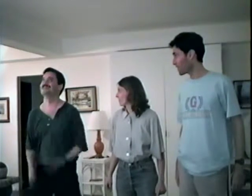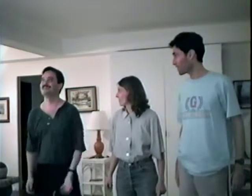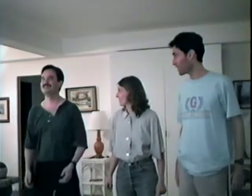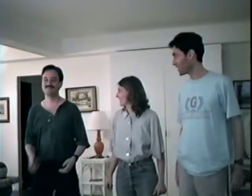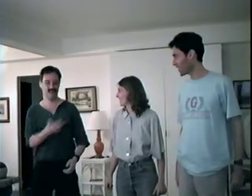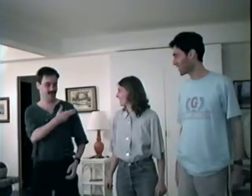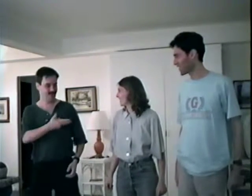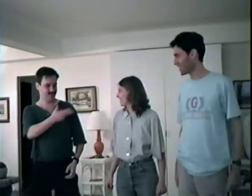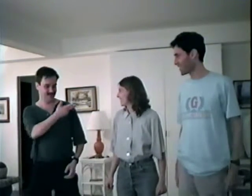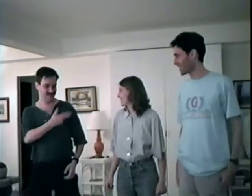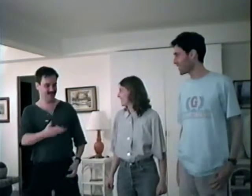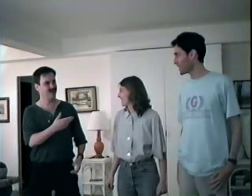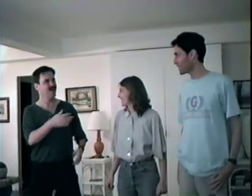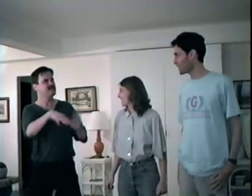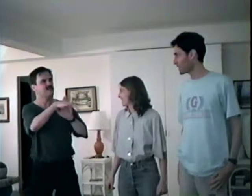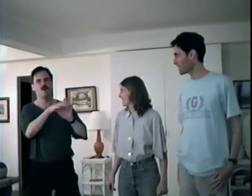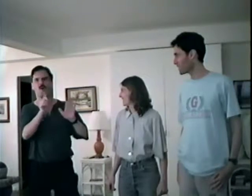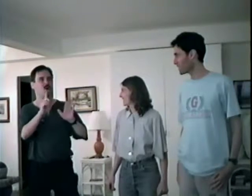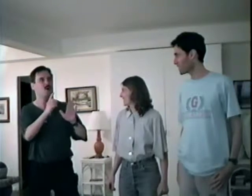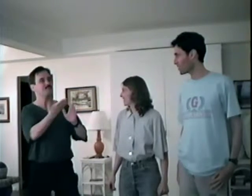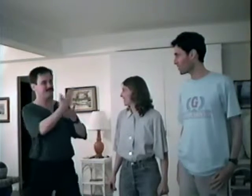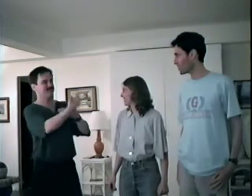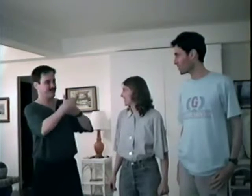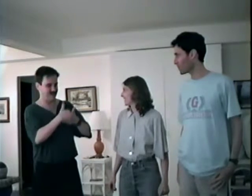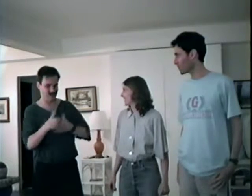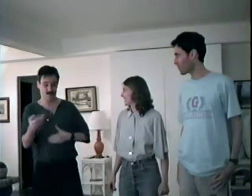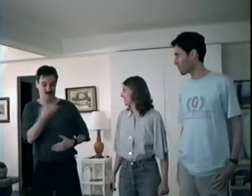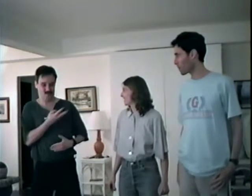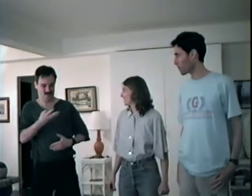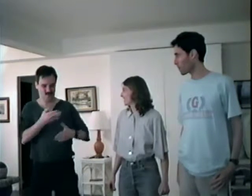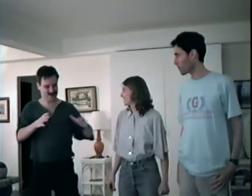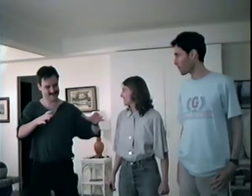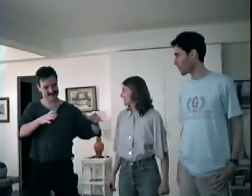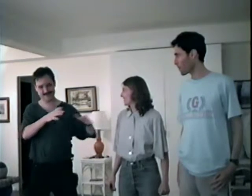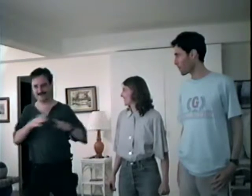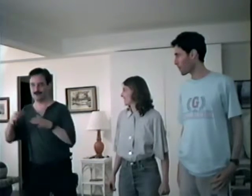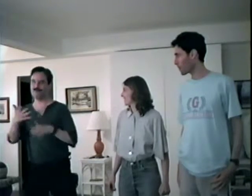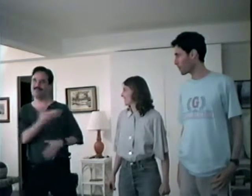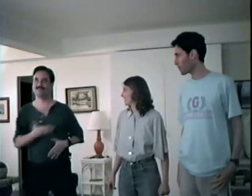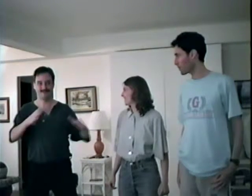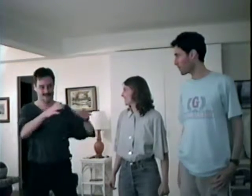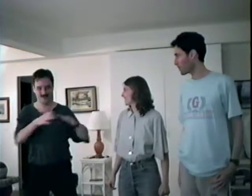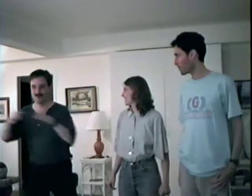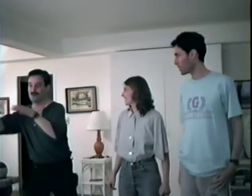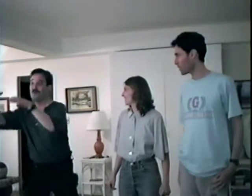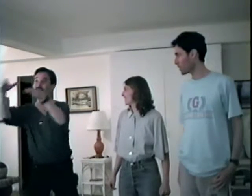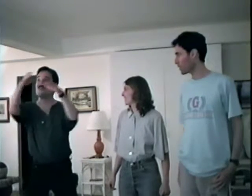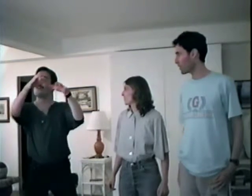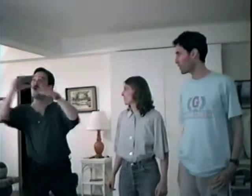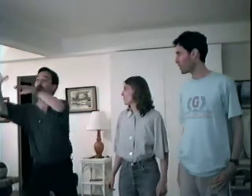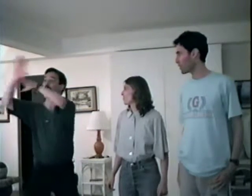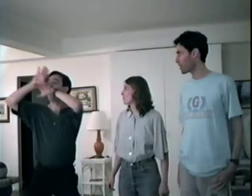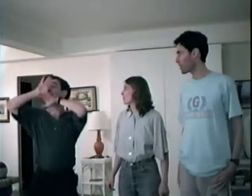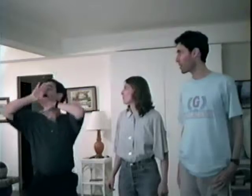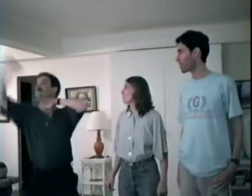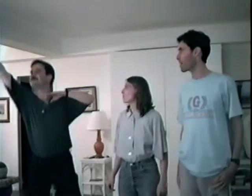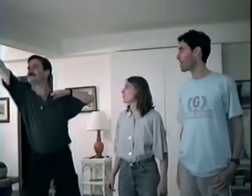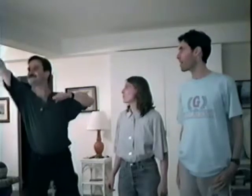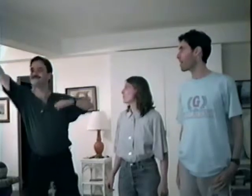Wendy, Michael, John Tinker bell come on! Hurry up and follow or soon I will be gone